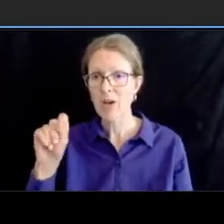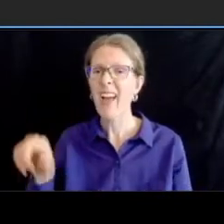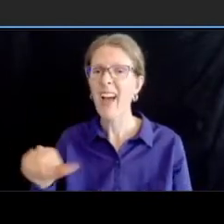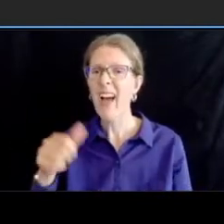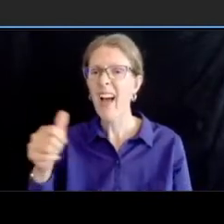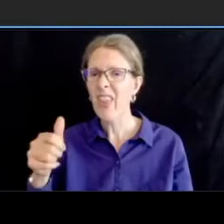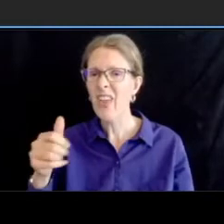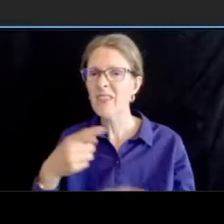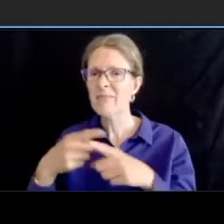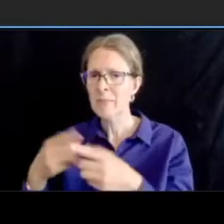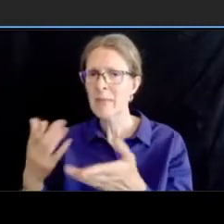uh we there